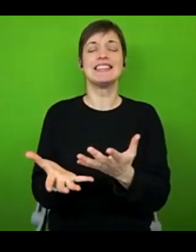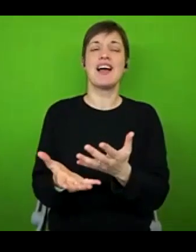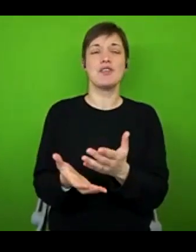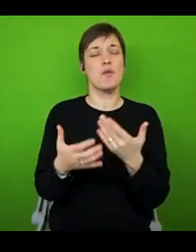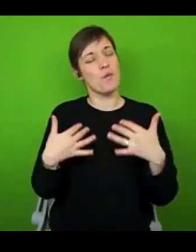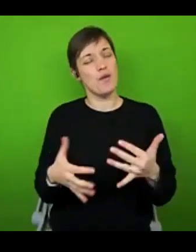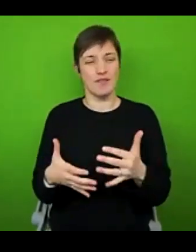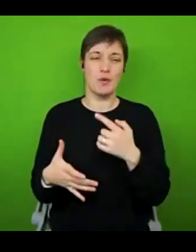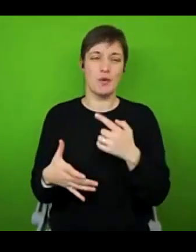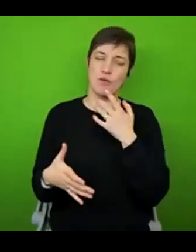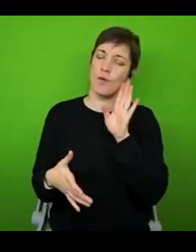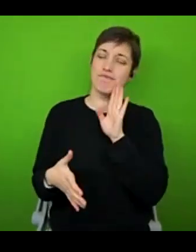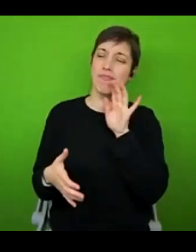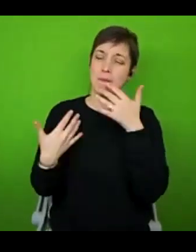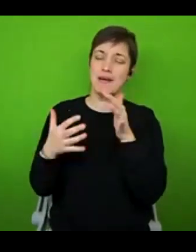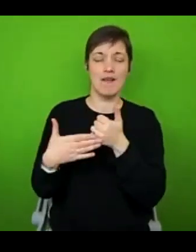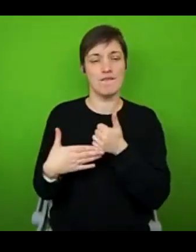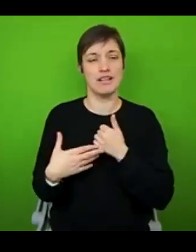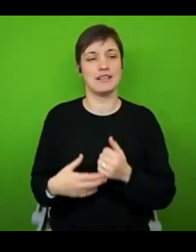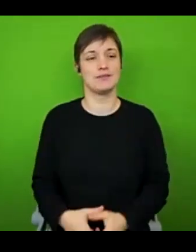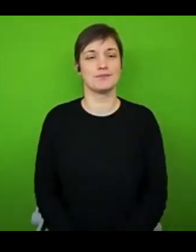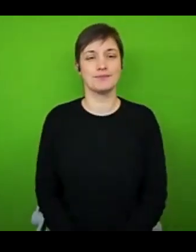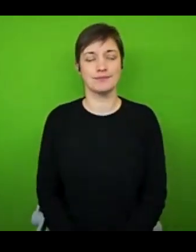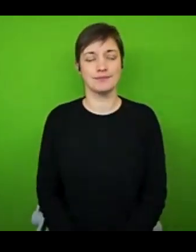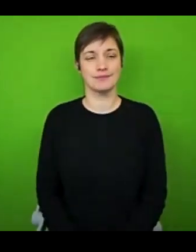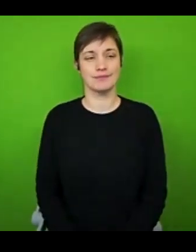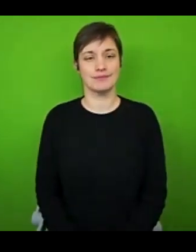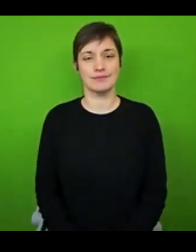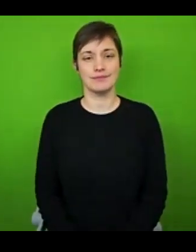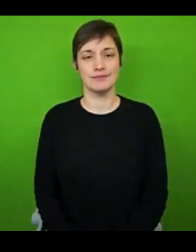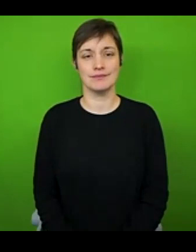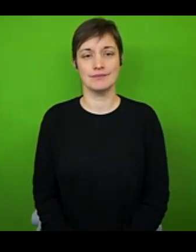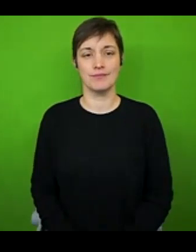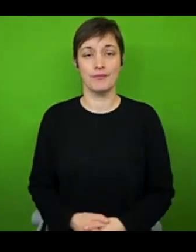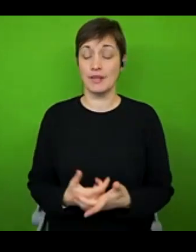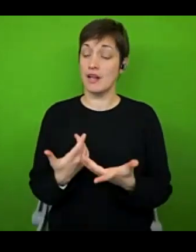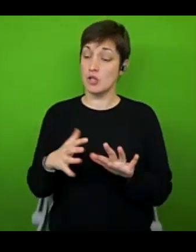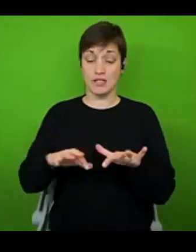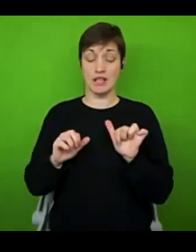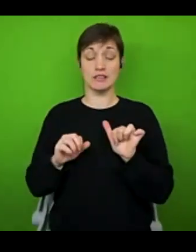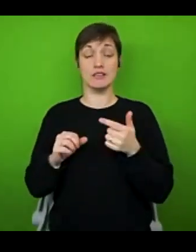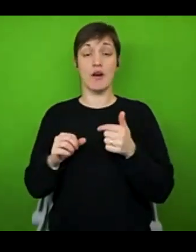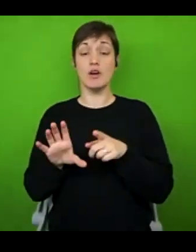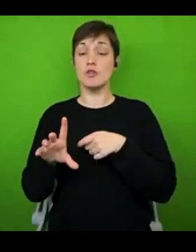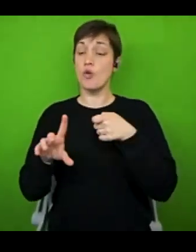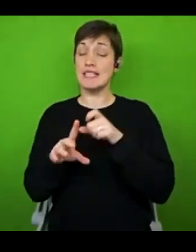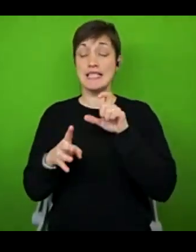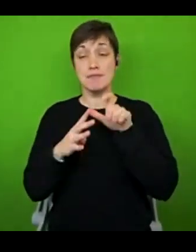been. Like I said, it's the beginning of York Disability Week at the minute they have a great programme of events this